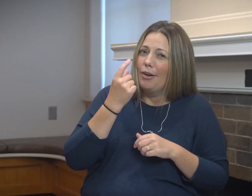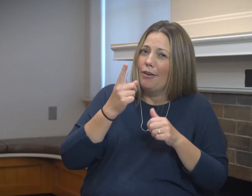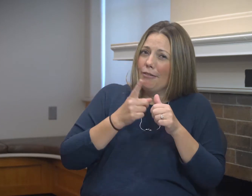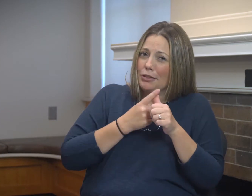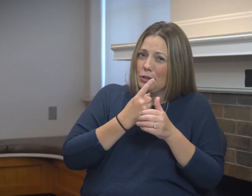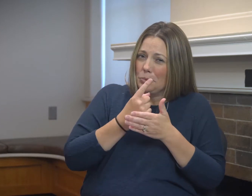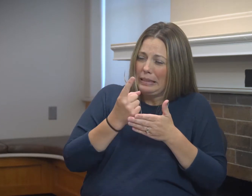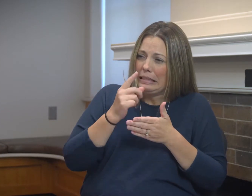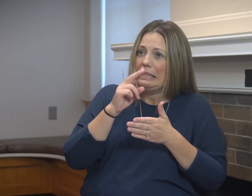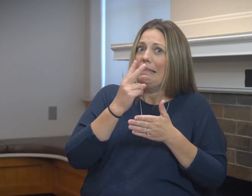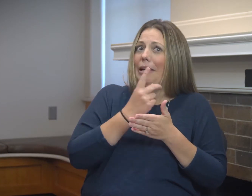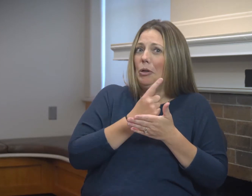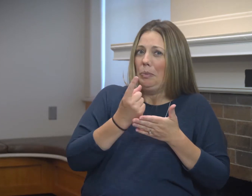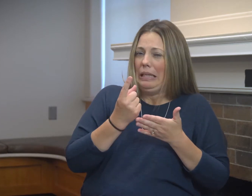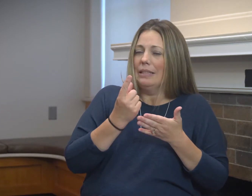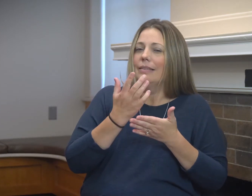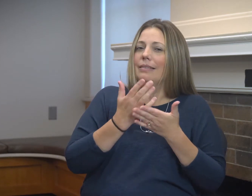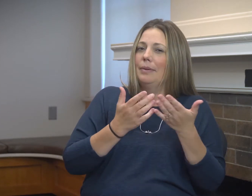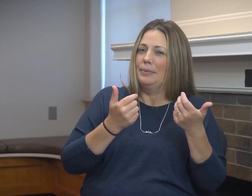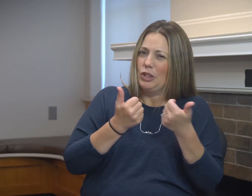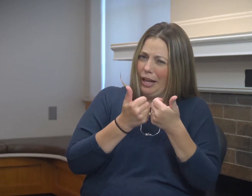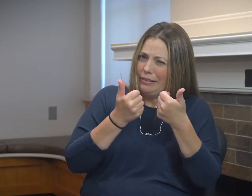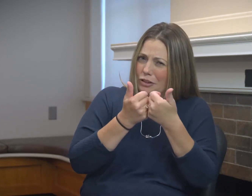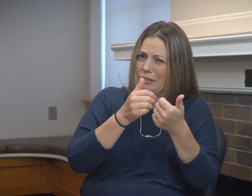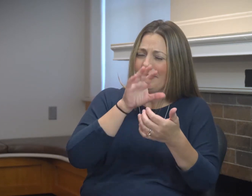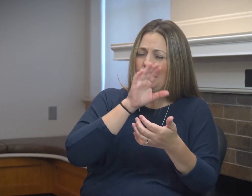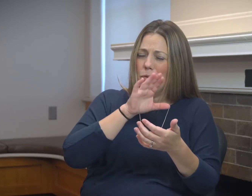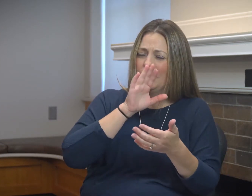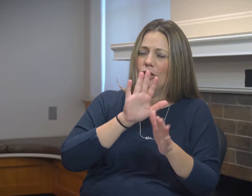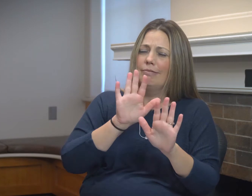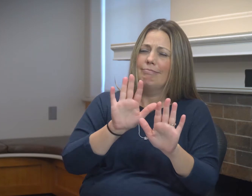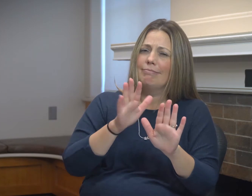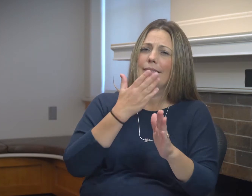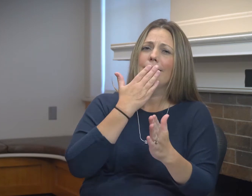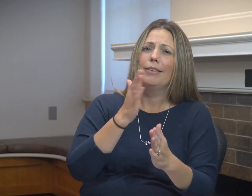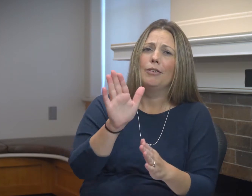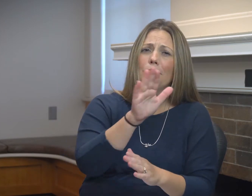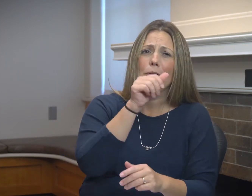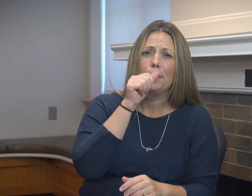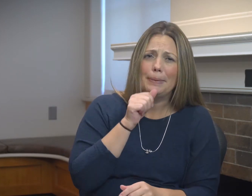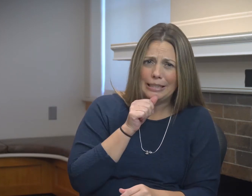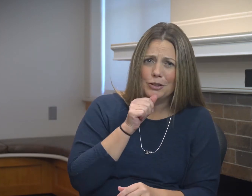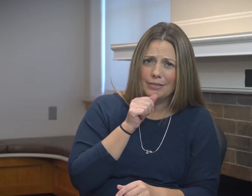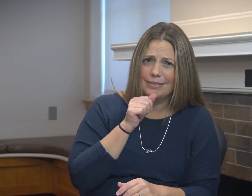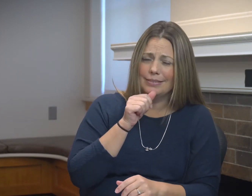you've already experienced this and are familiar. I understand that that first week and even second week